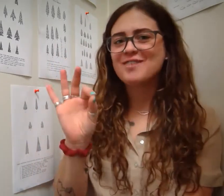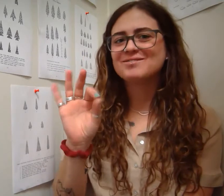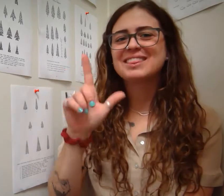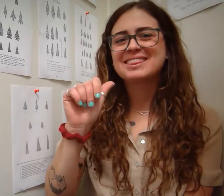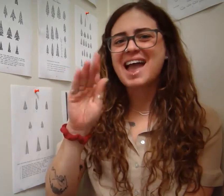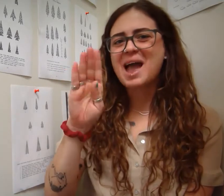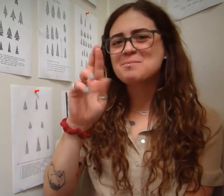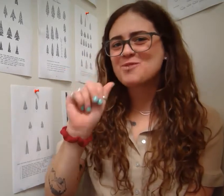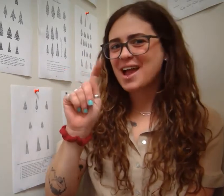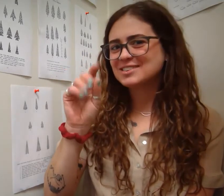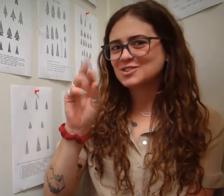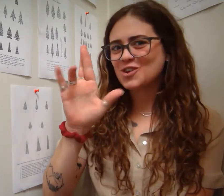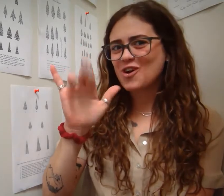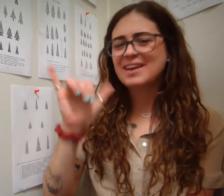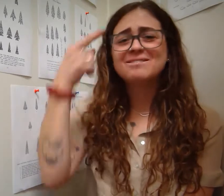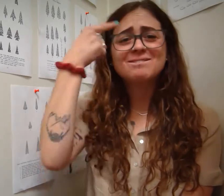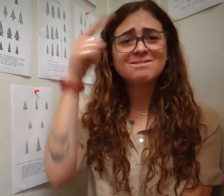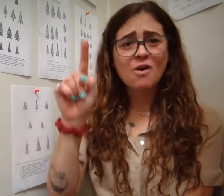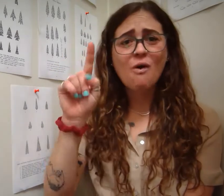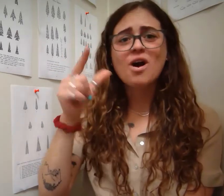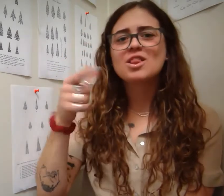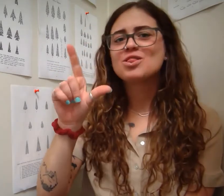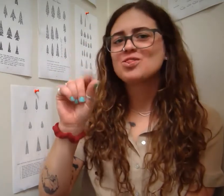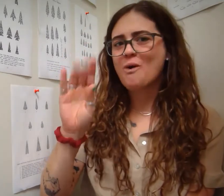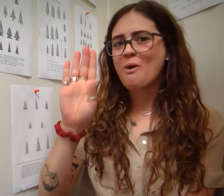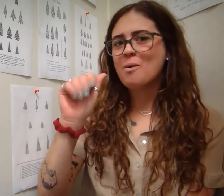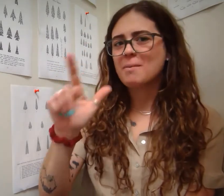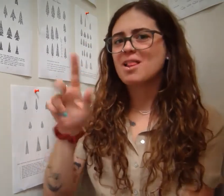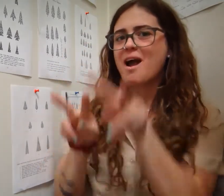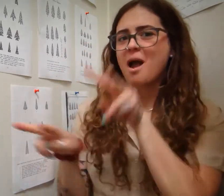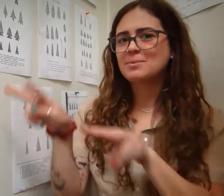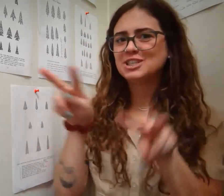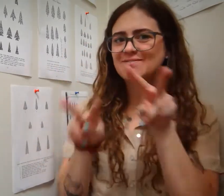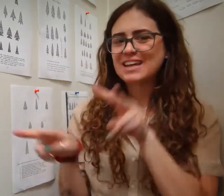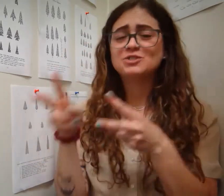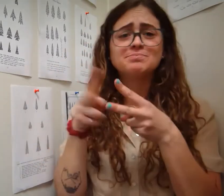of Laboratory for Global Observation,